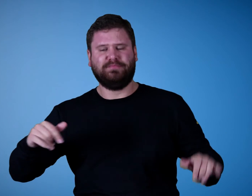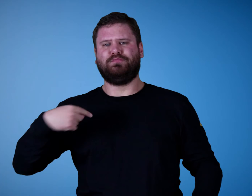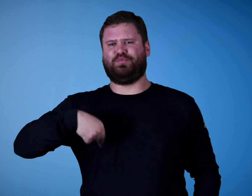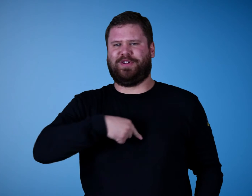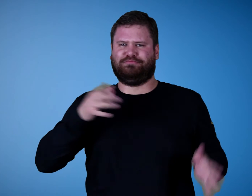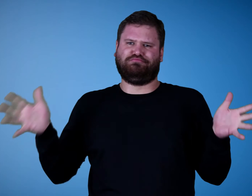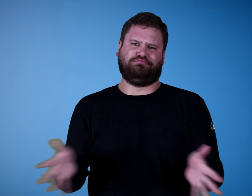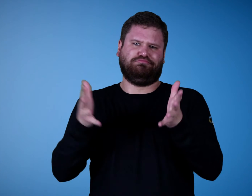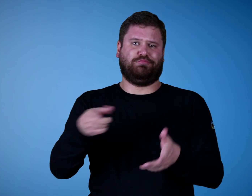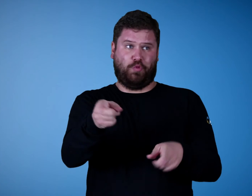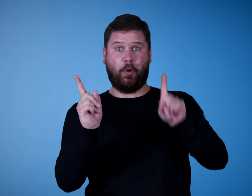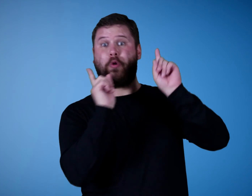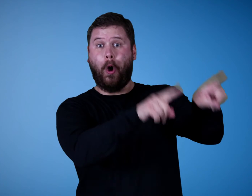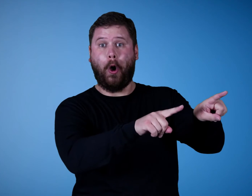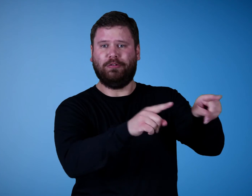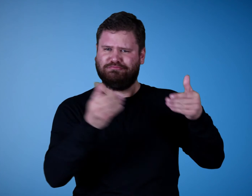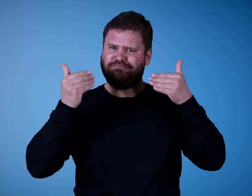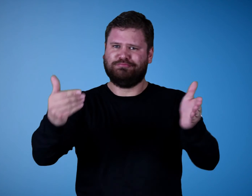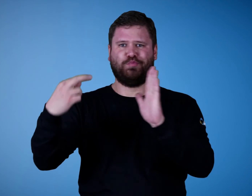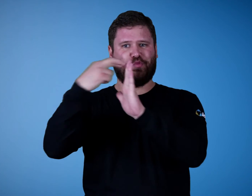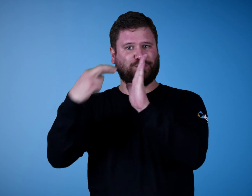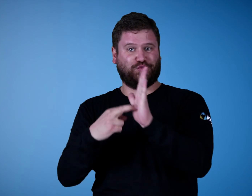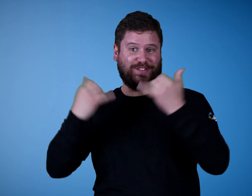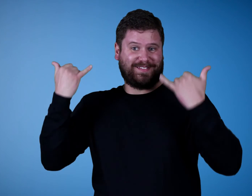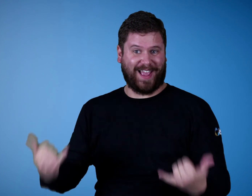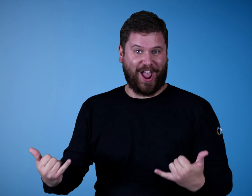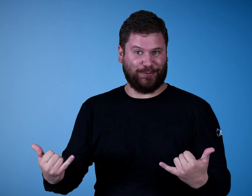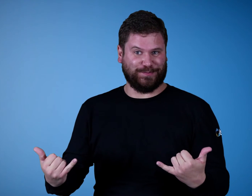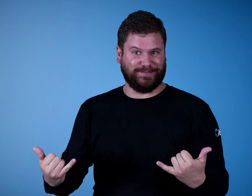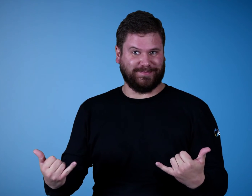We encourage you to go. Register now!